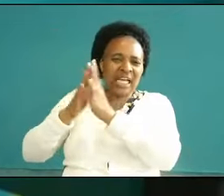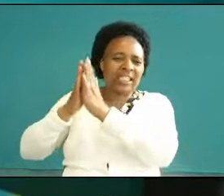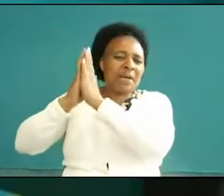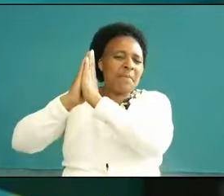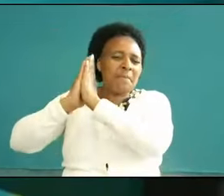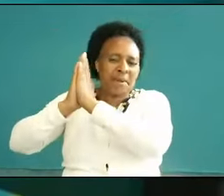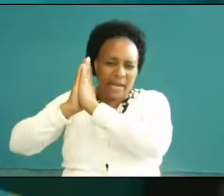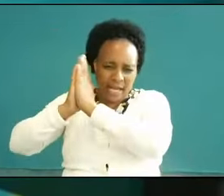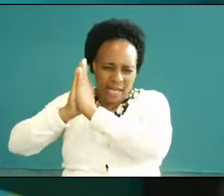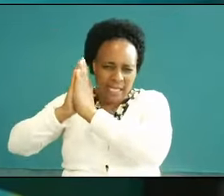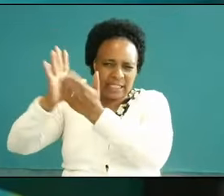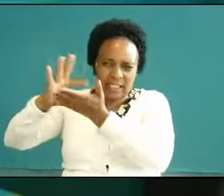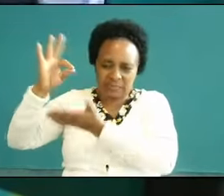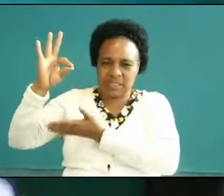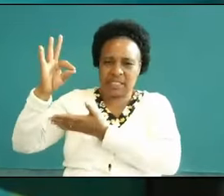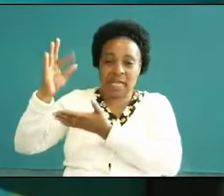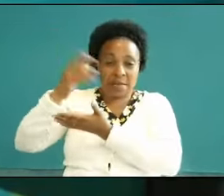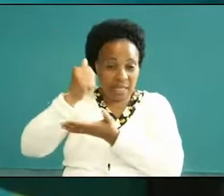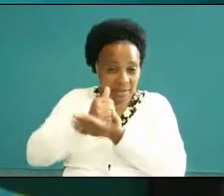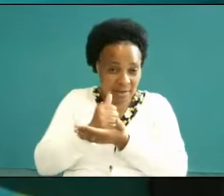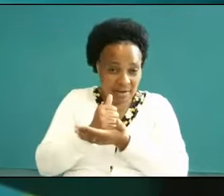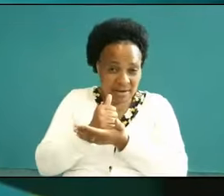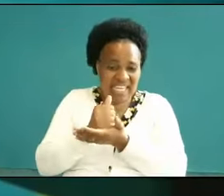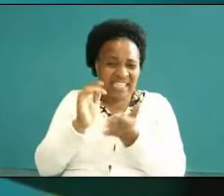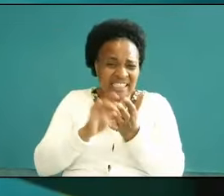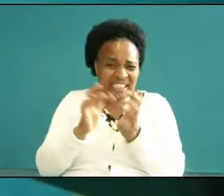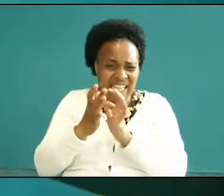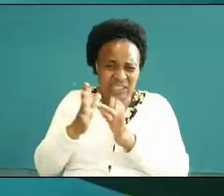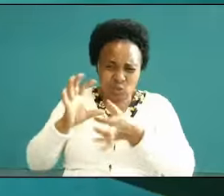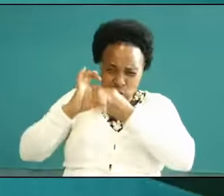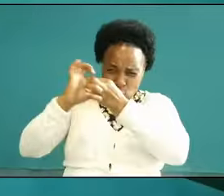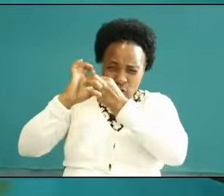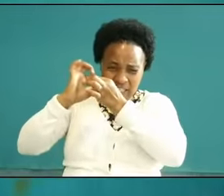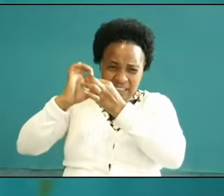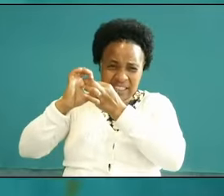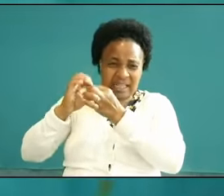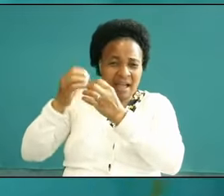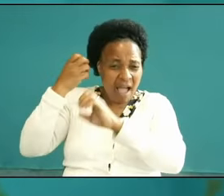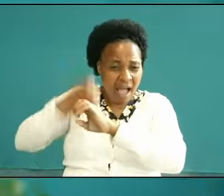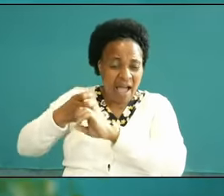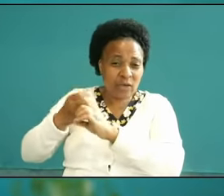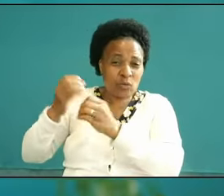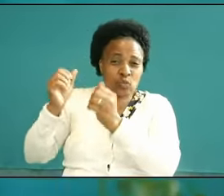the spirit room can somebody say Amen Jesus was being glorified on the mountain he was praying